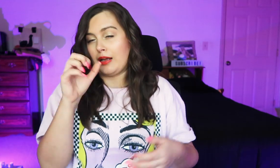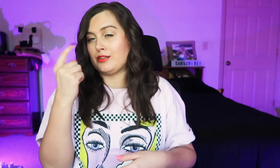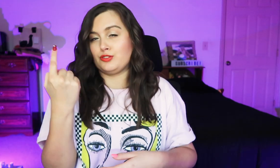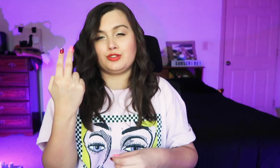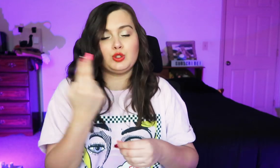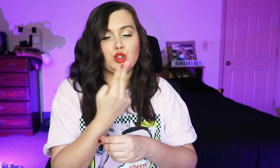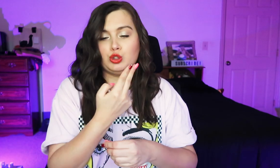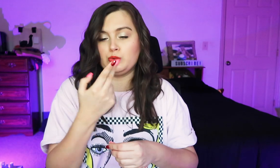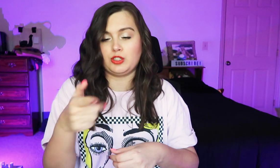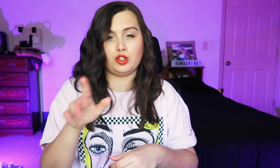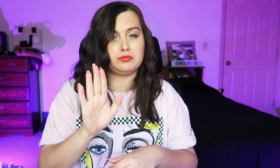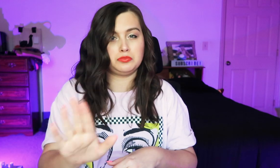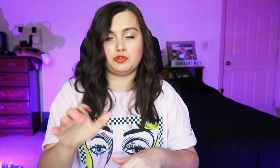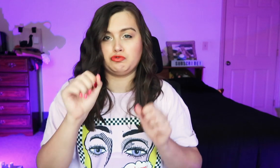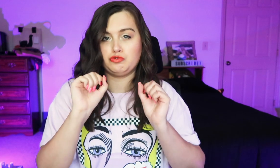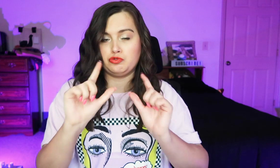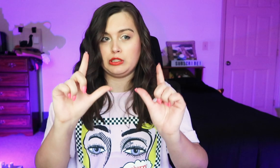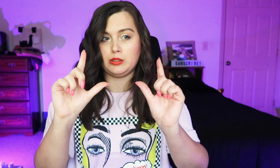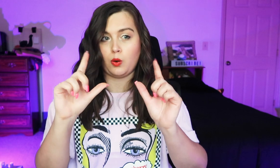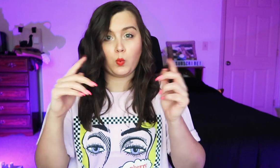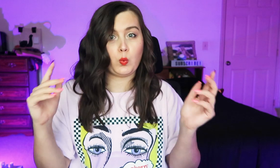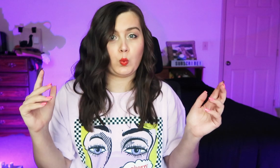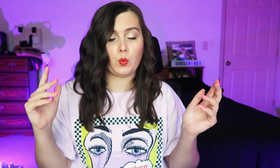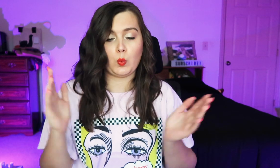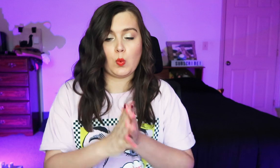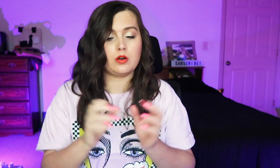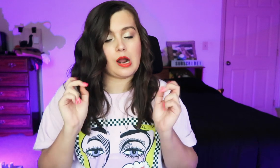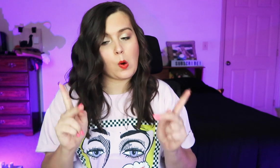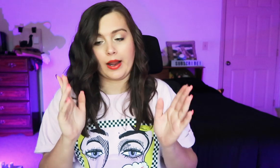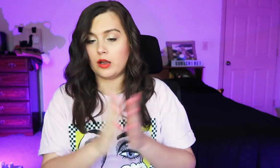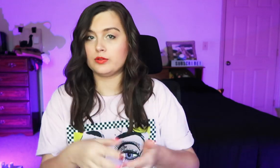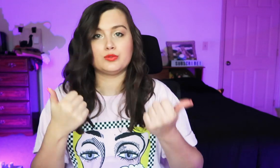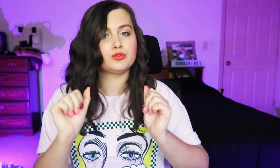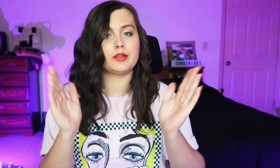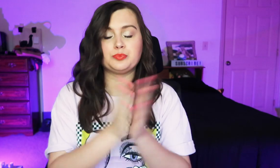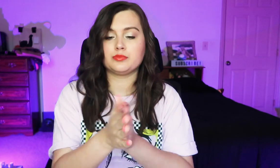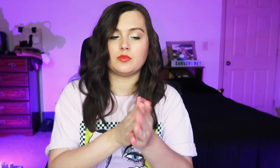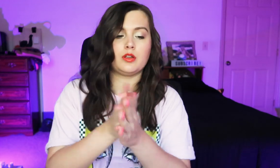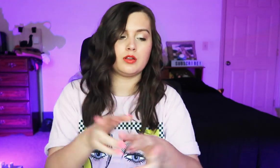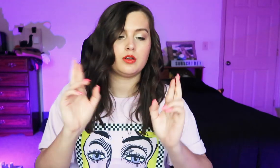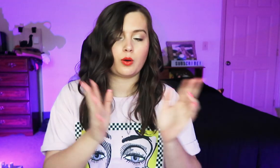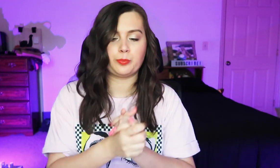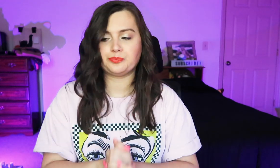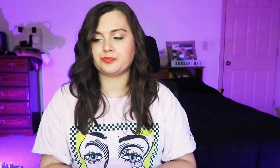I guess we'll just use her video. Alright, let's try this. I'm ready.